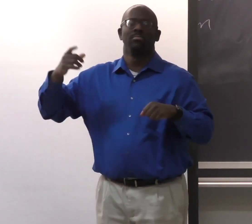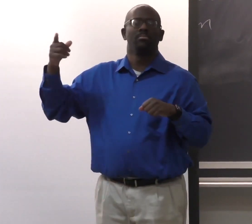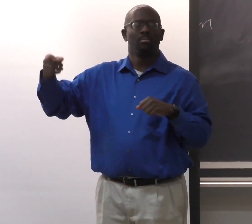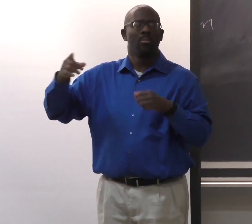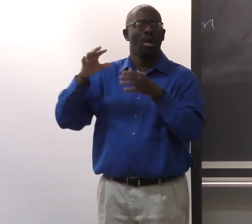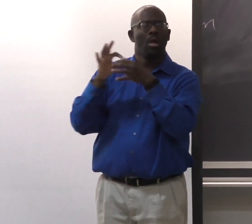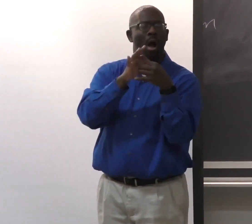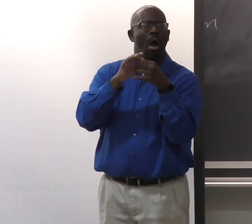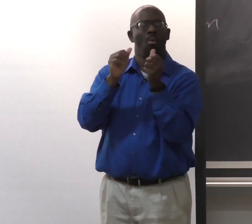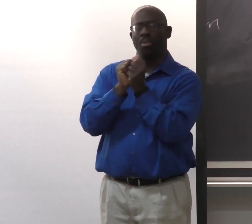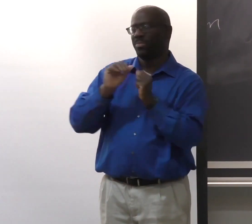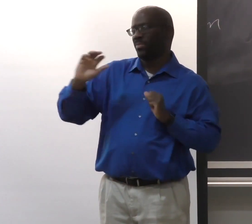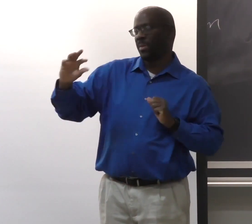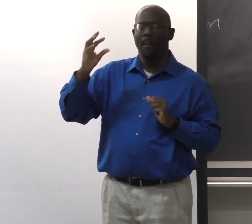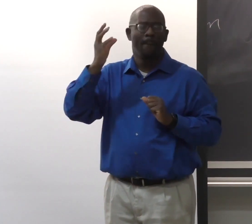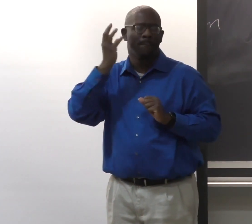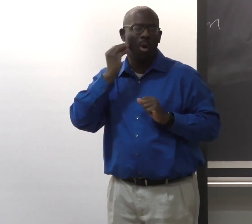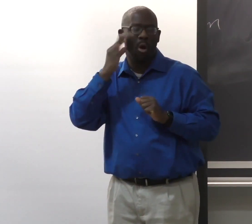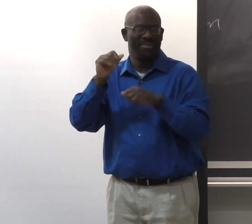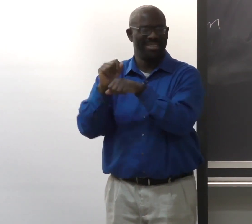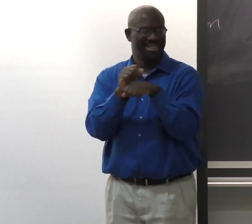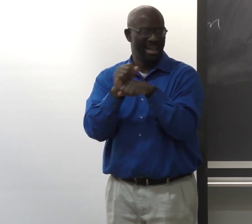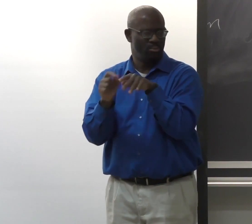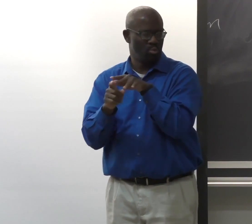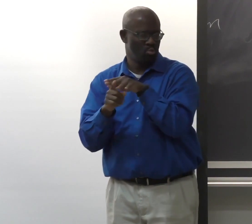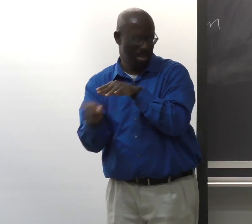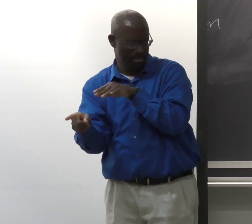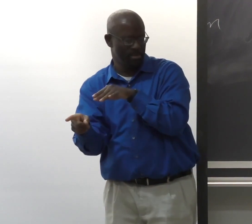So I'm going to go ahead and summarize what you saw.